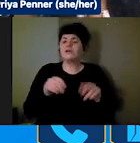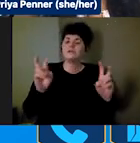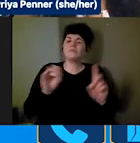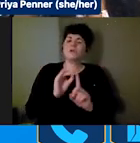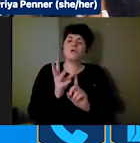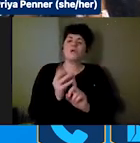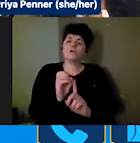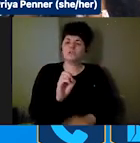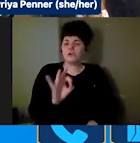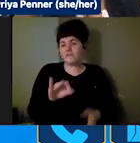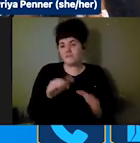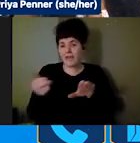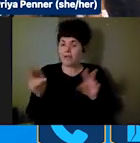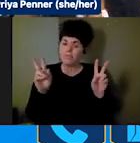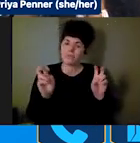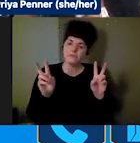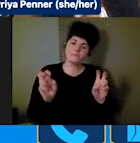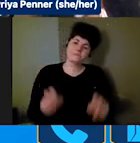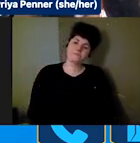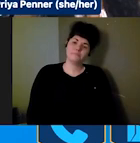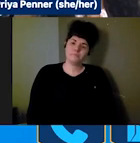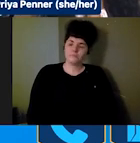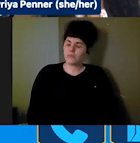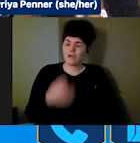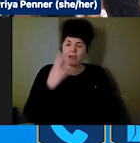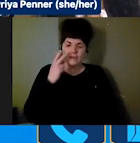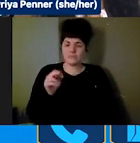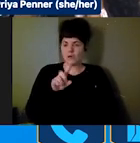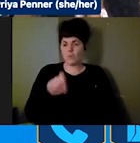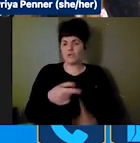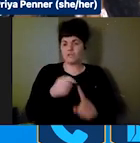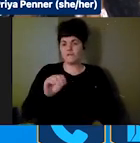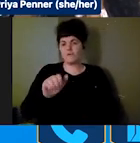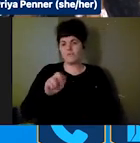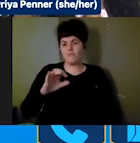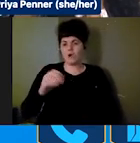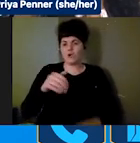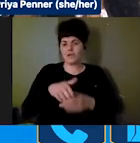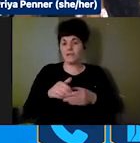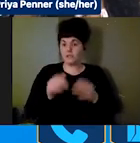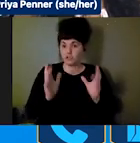I see a question from Marc in the chat to Shaylin and